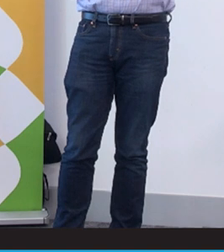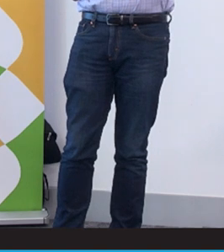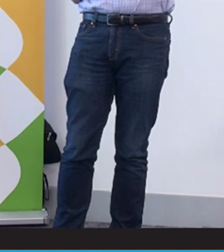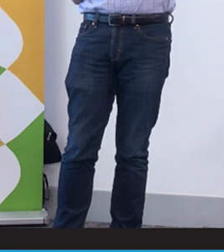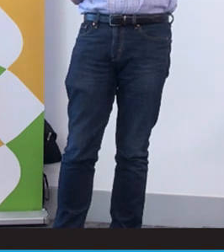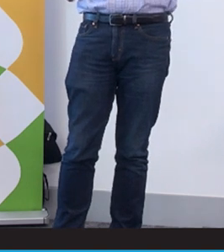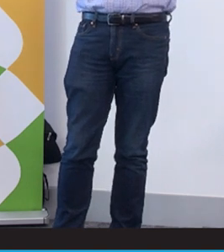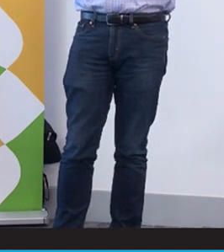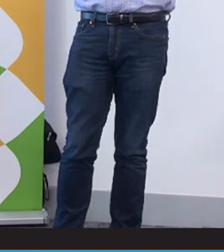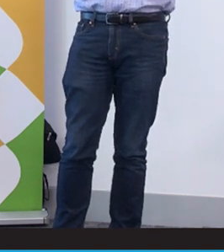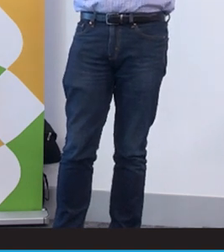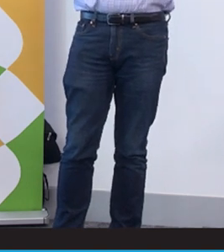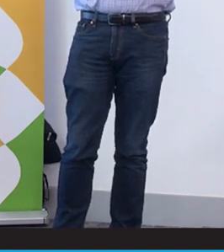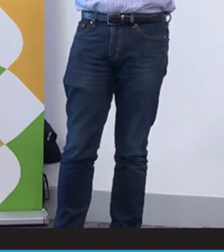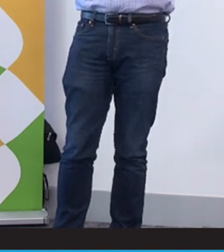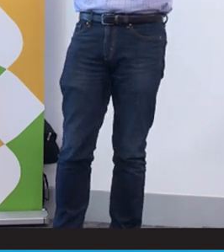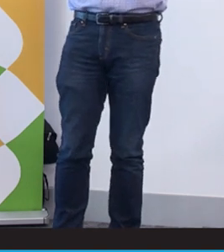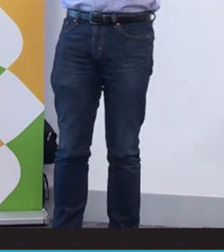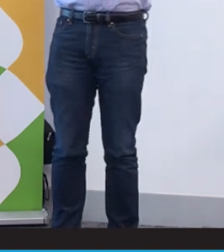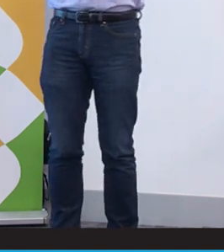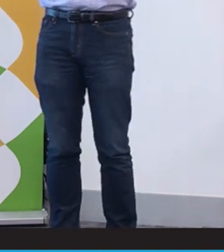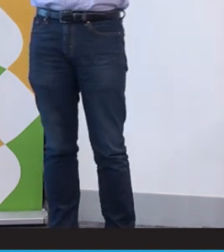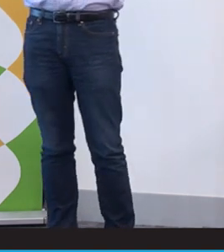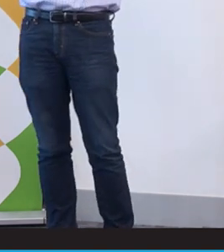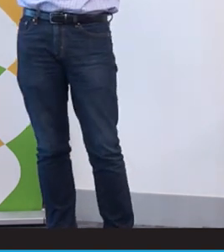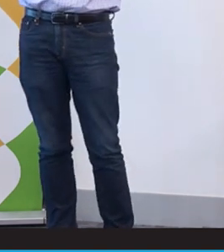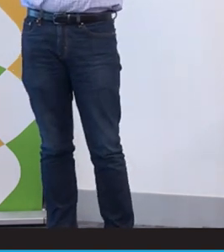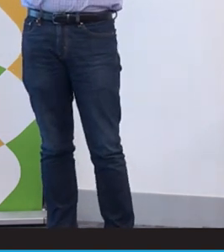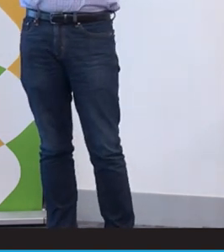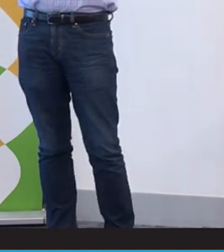end of the numbers we're thinking it's more about 30,000. So there's family, friends,